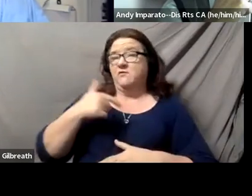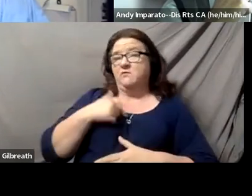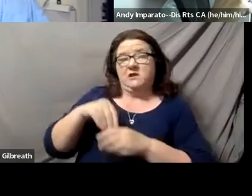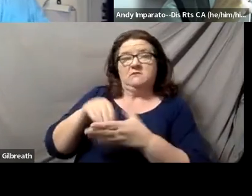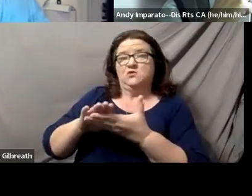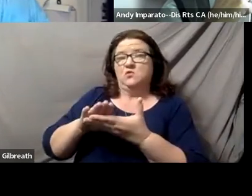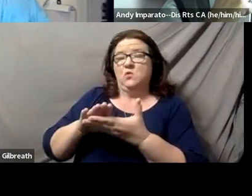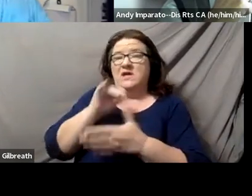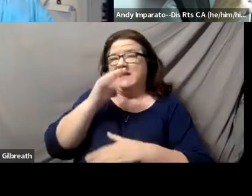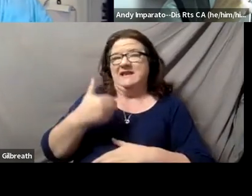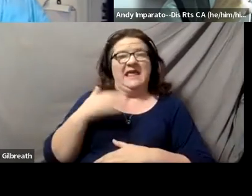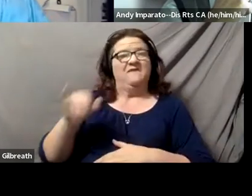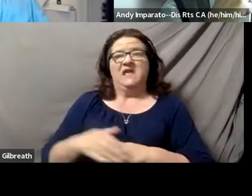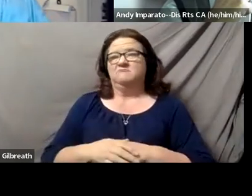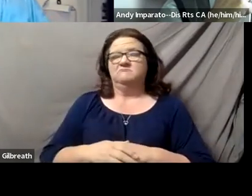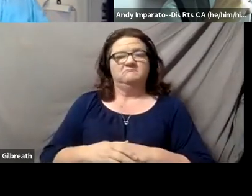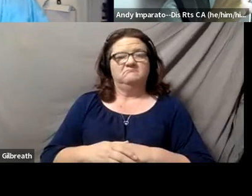when I was in law school.